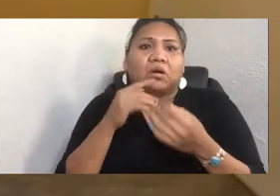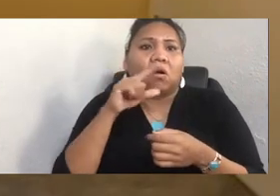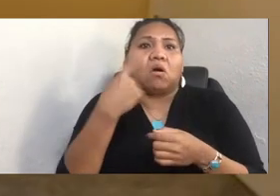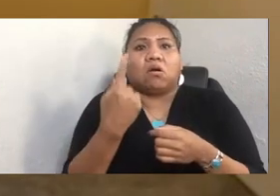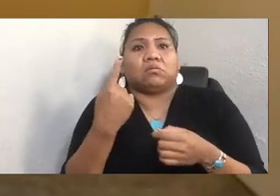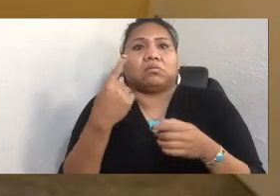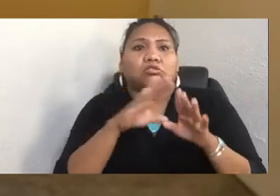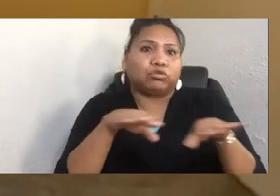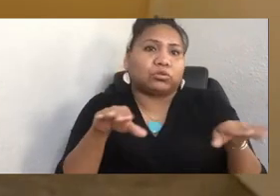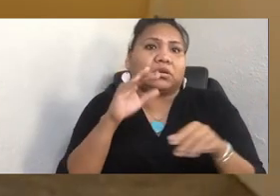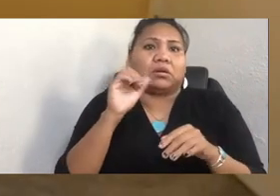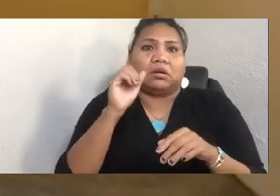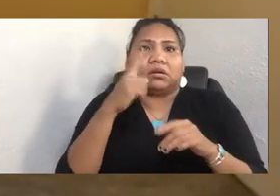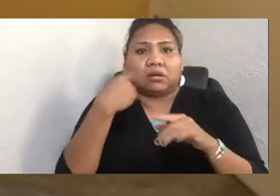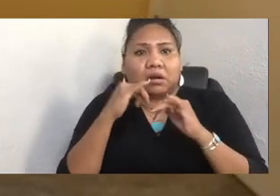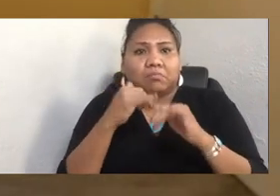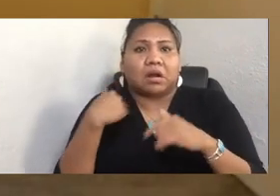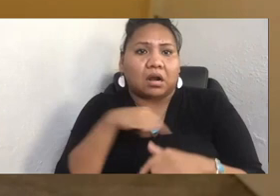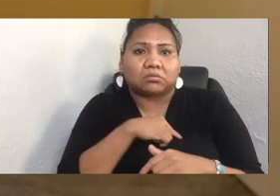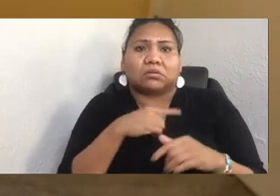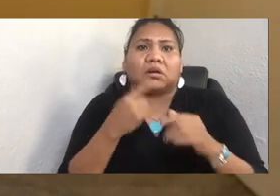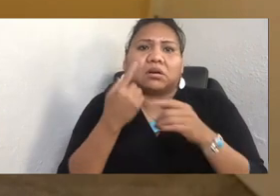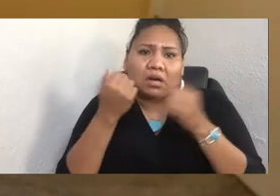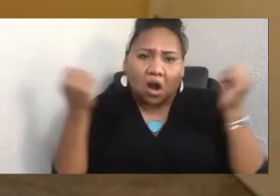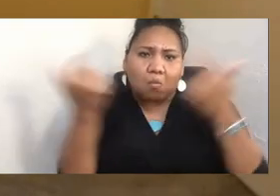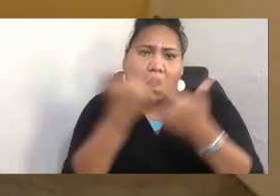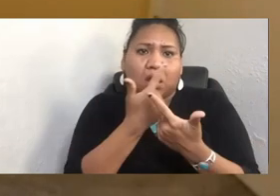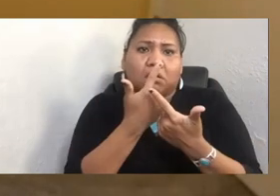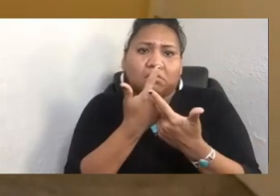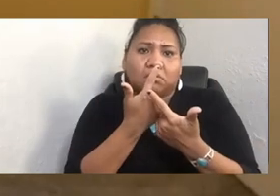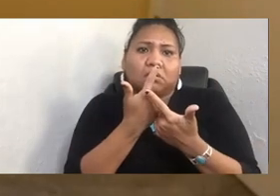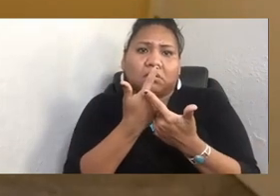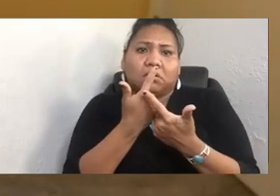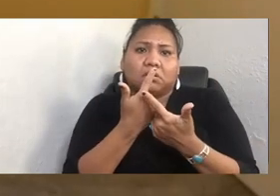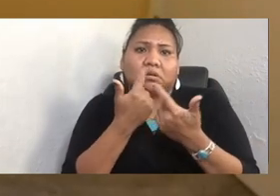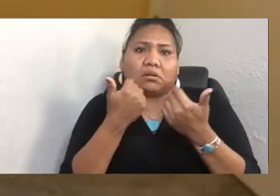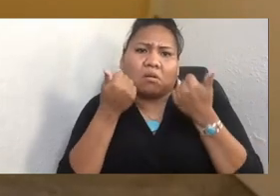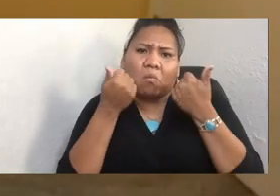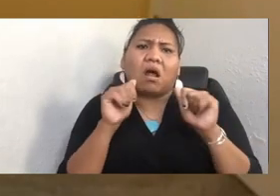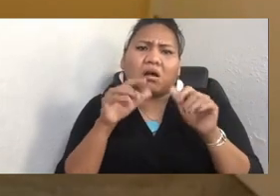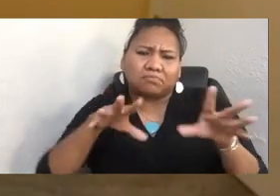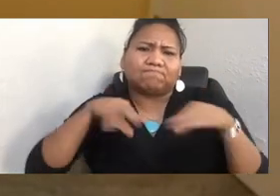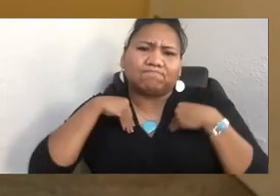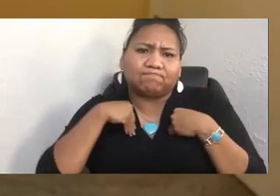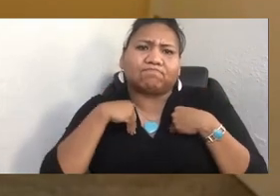I try to take on, like, three or four young people a year. Which means I always have young people living in my house